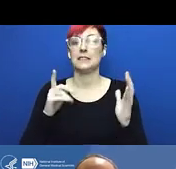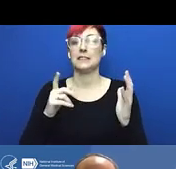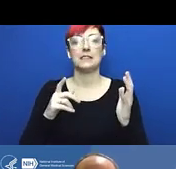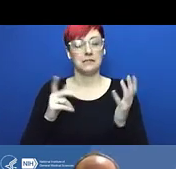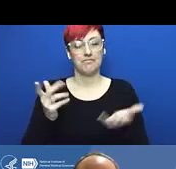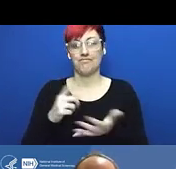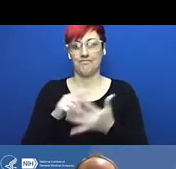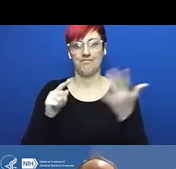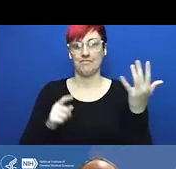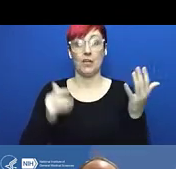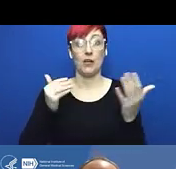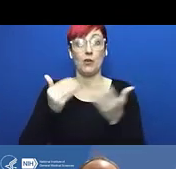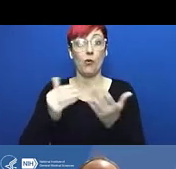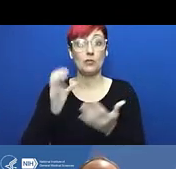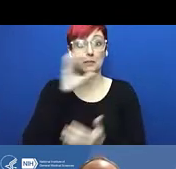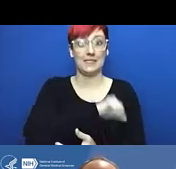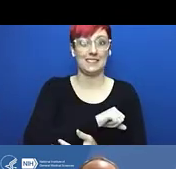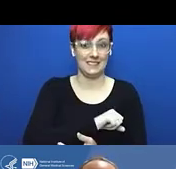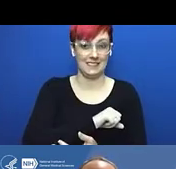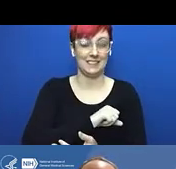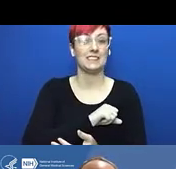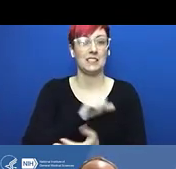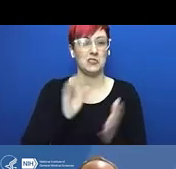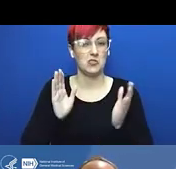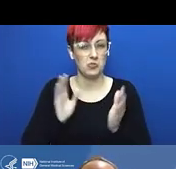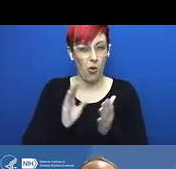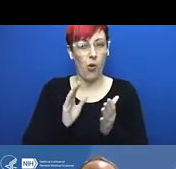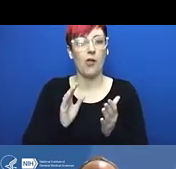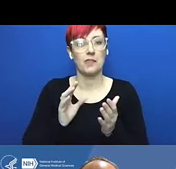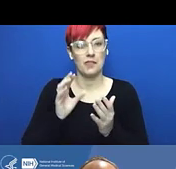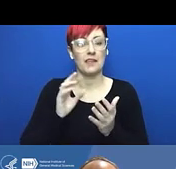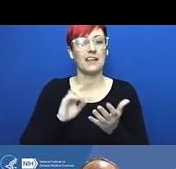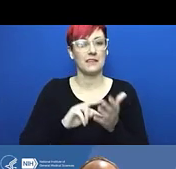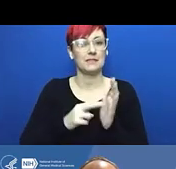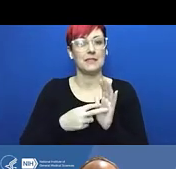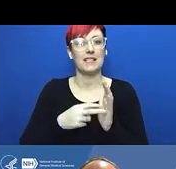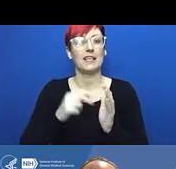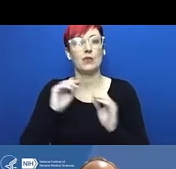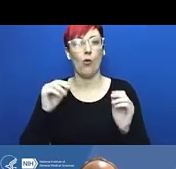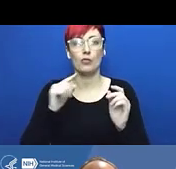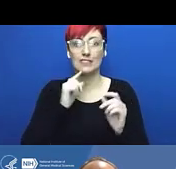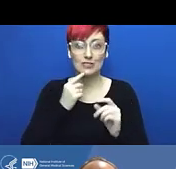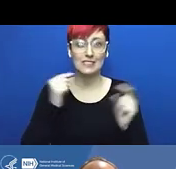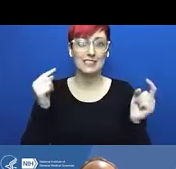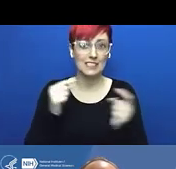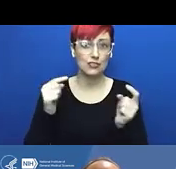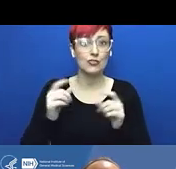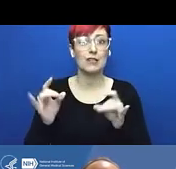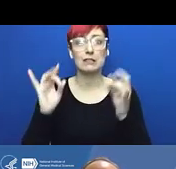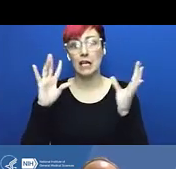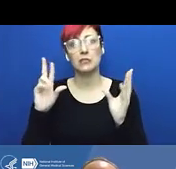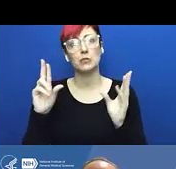and just by fate it happened in the middle of the night, thank goodness. But this shows you again,